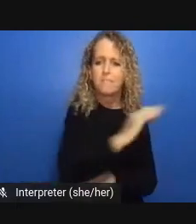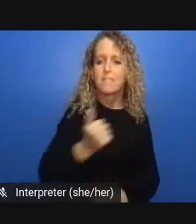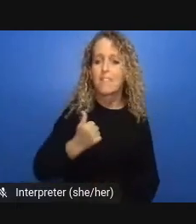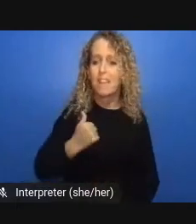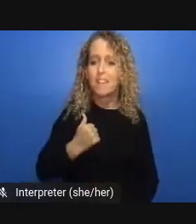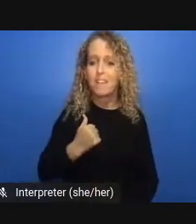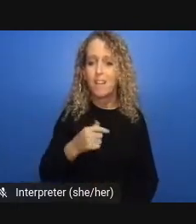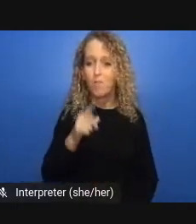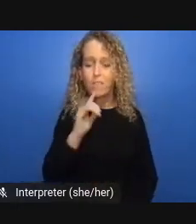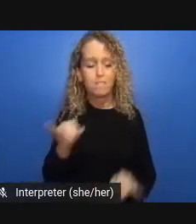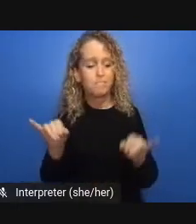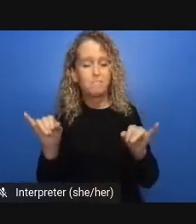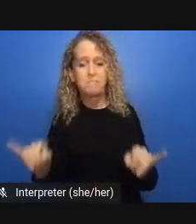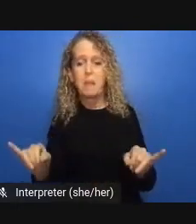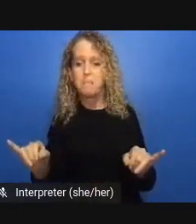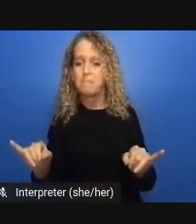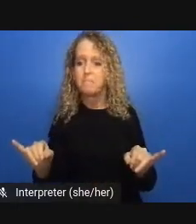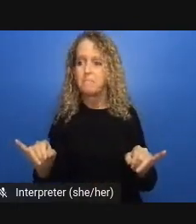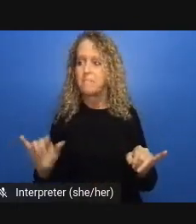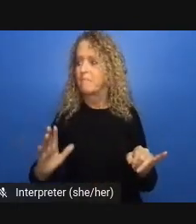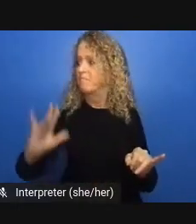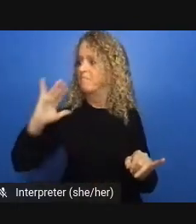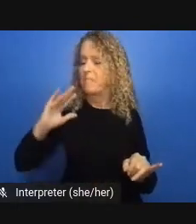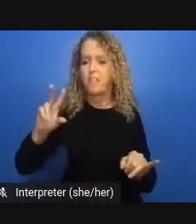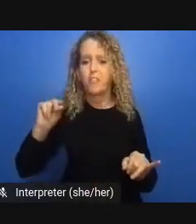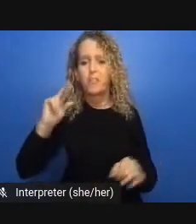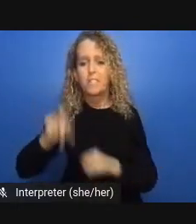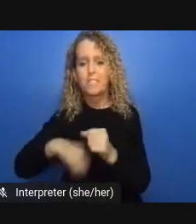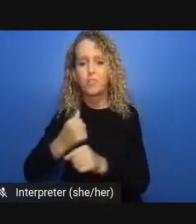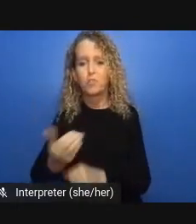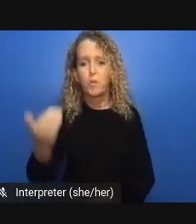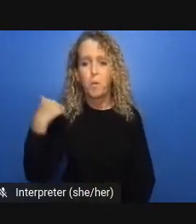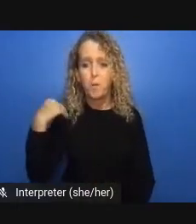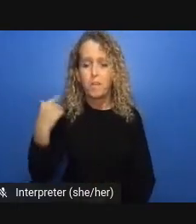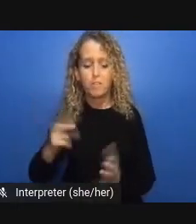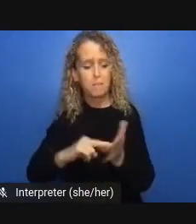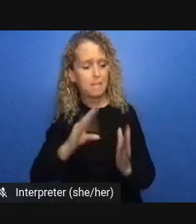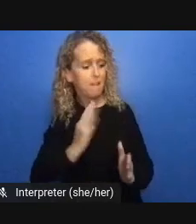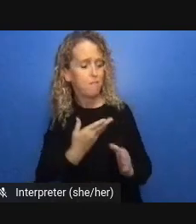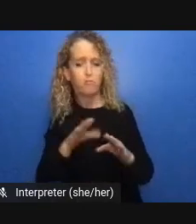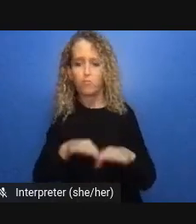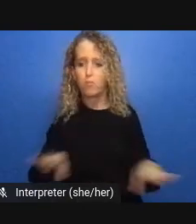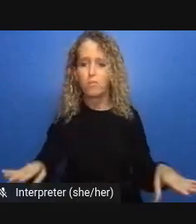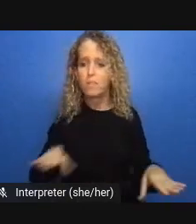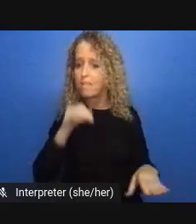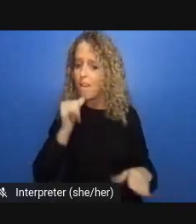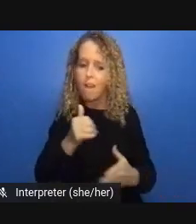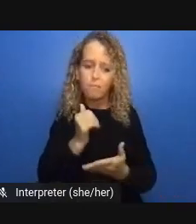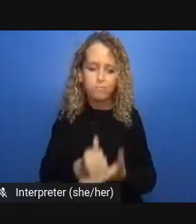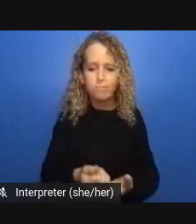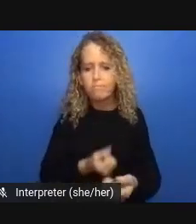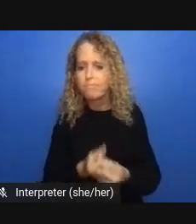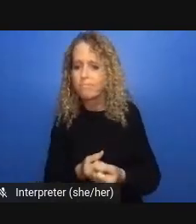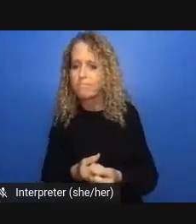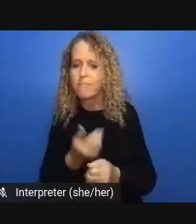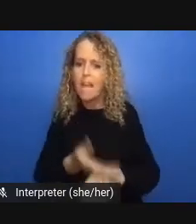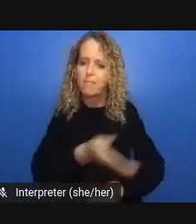discrimination continues to exist at all levels of the society and we are completely unprepared